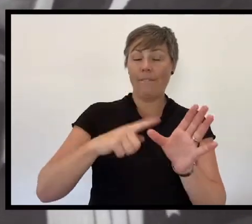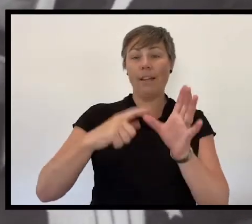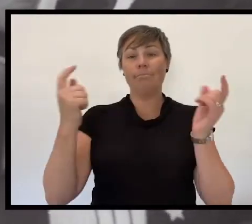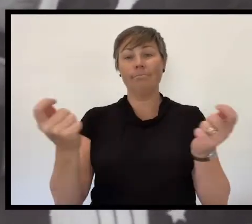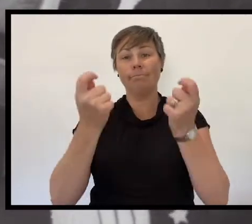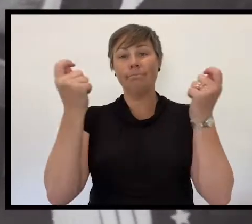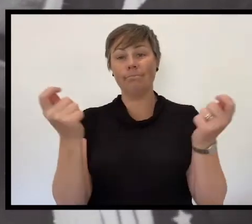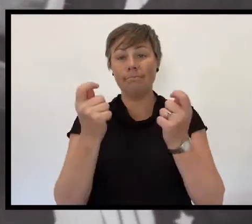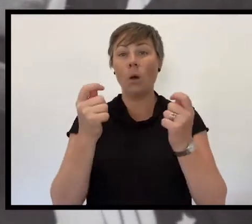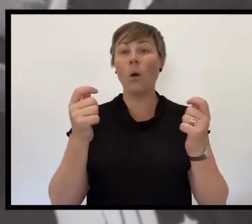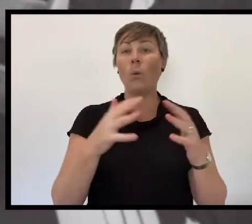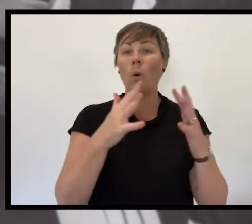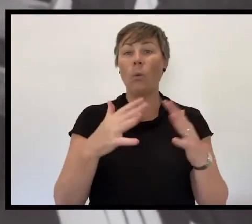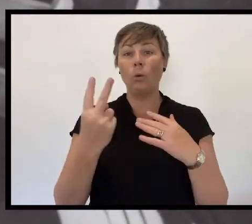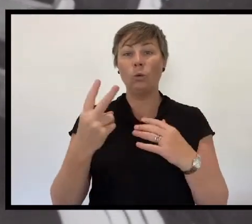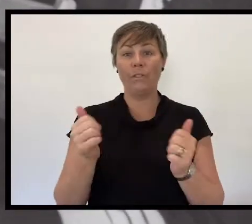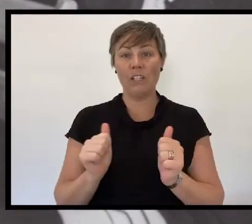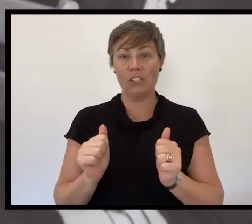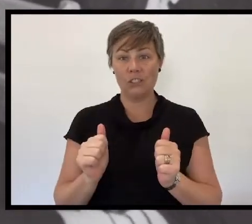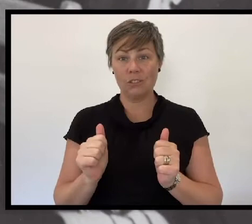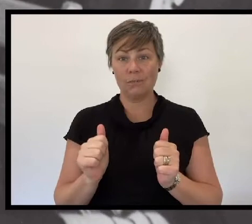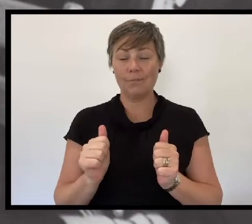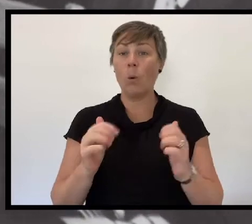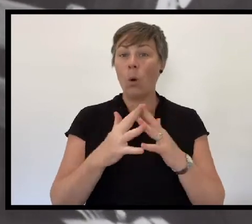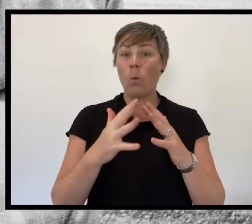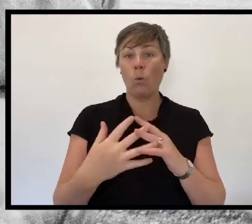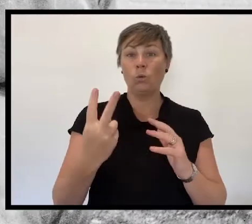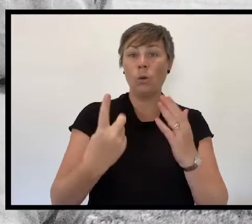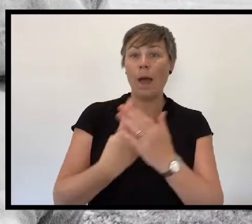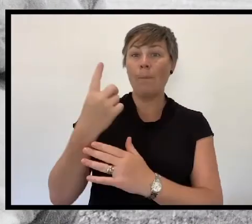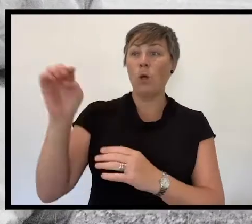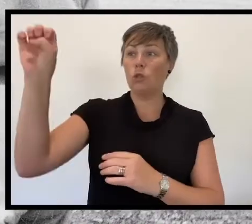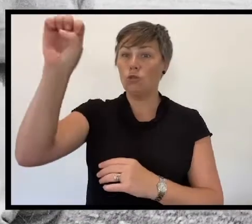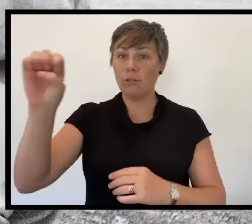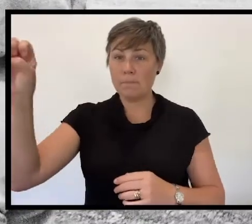first in Europe and then in the Pacific.